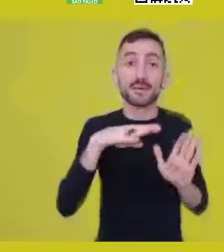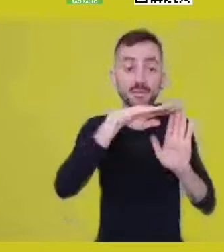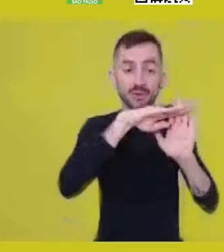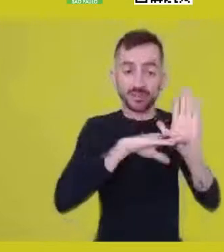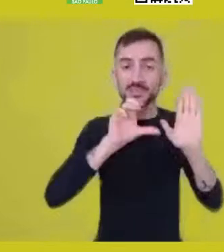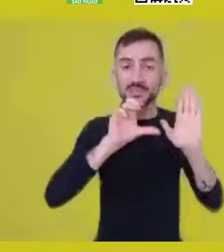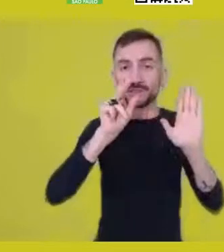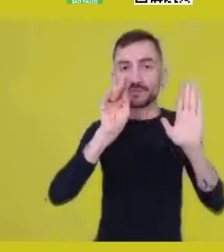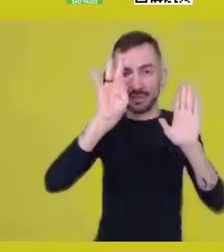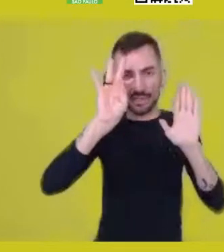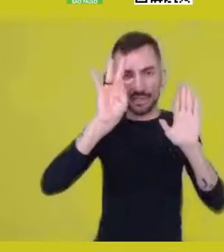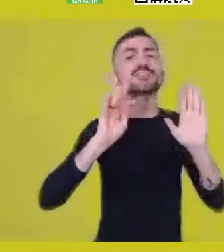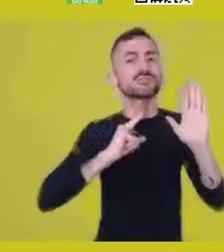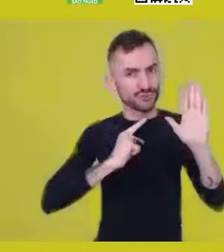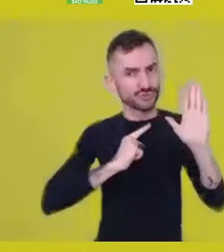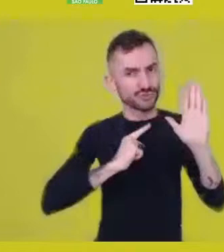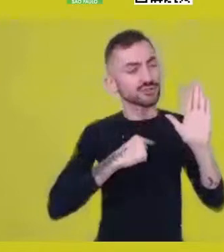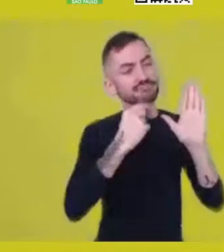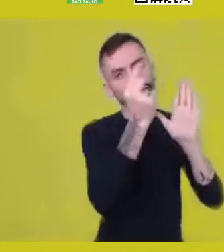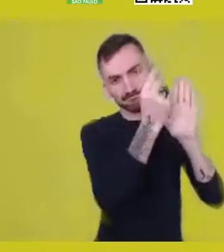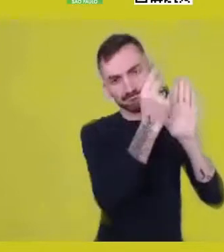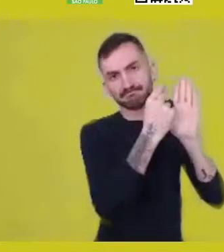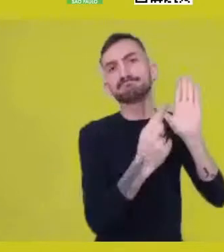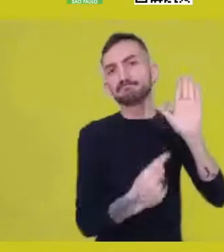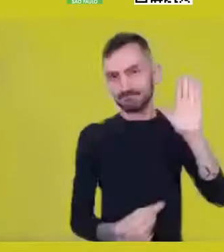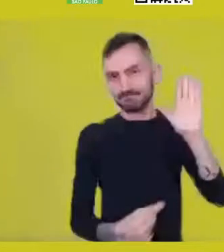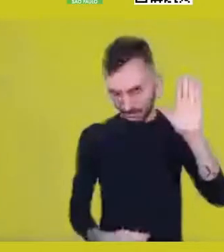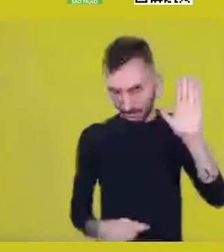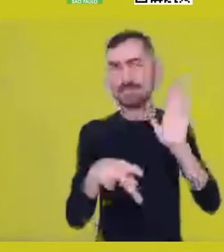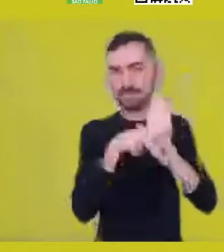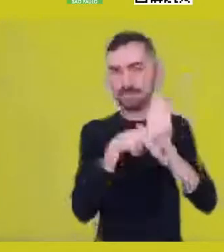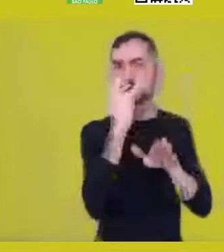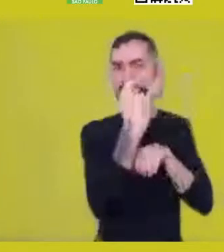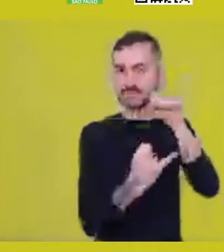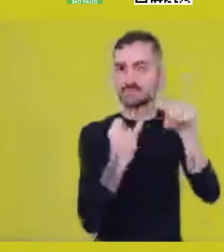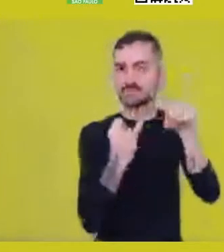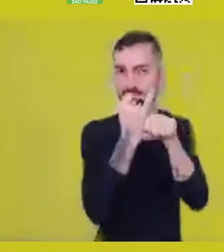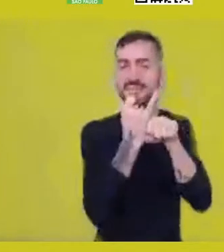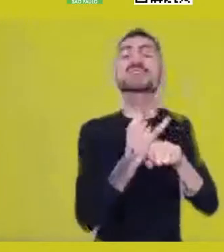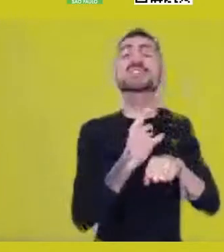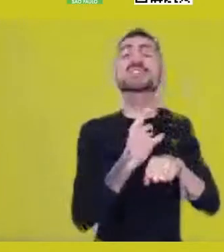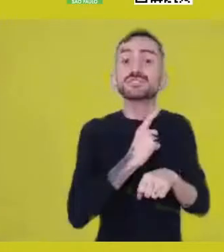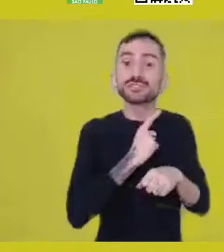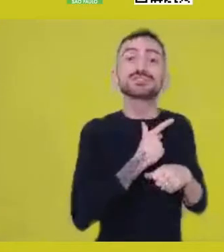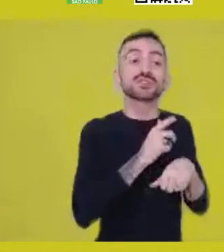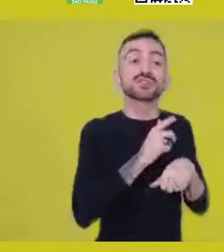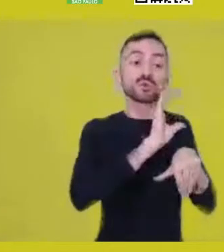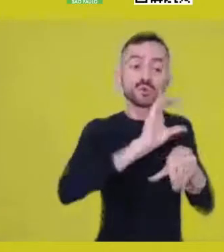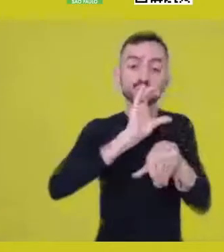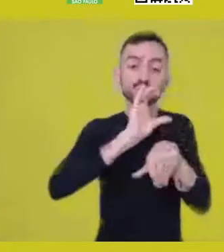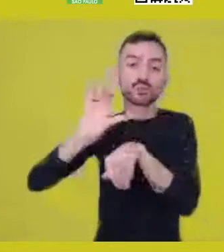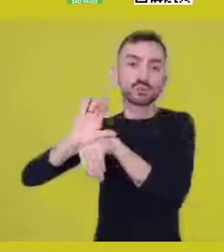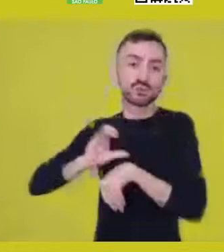has many other online actions, among them four courses starting this month: